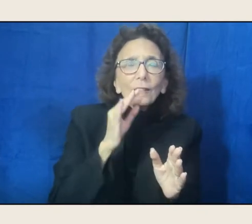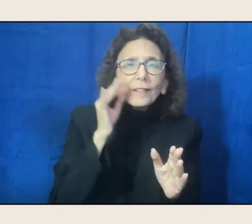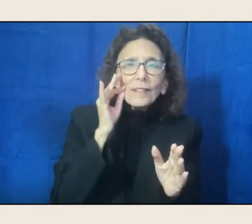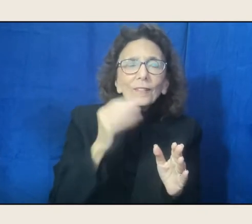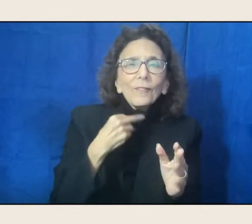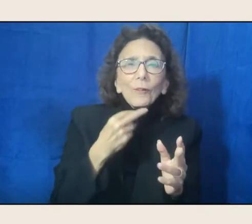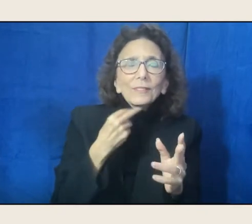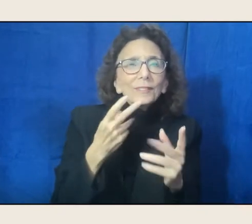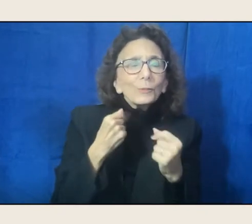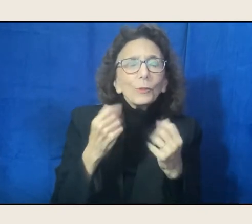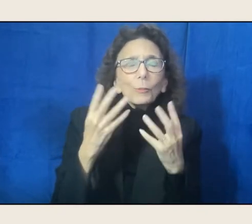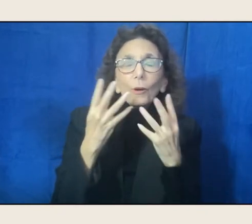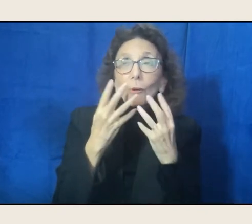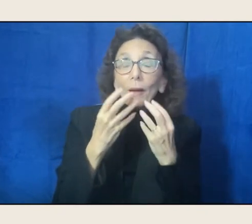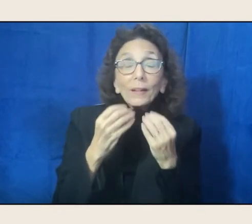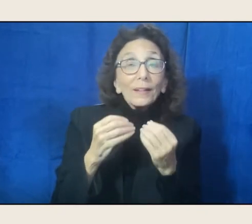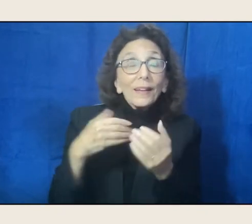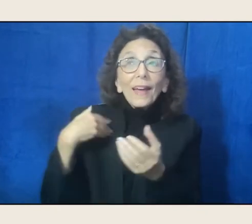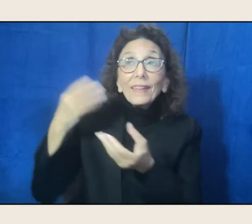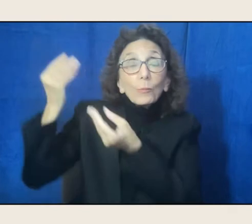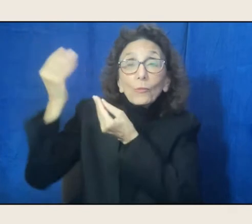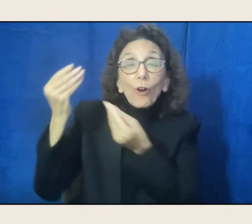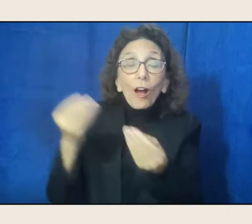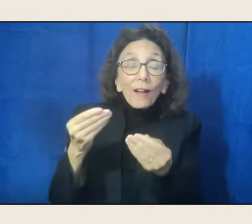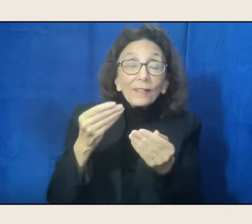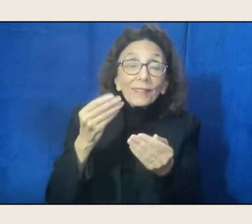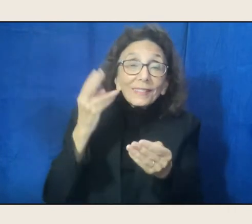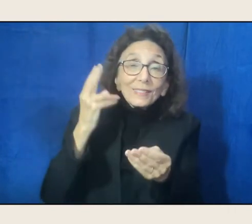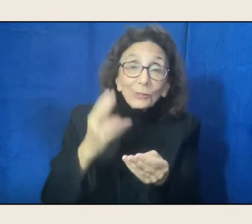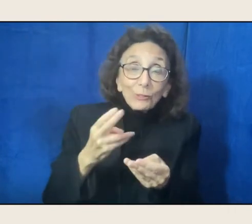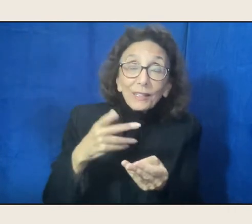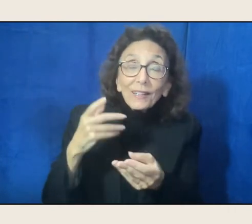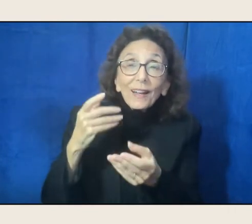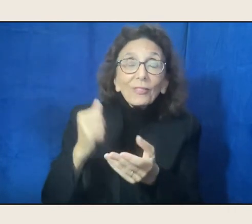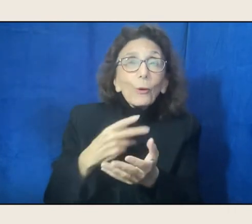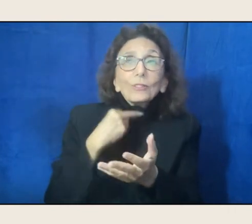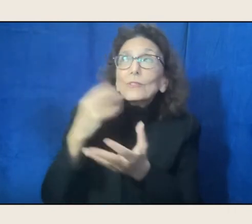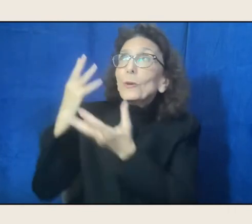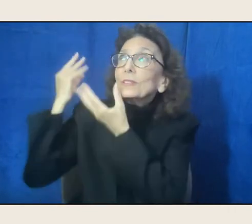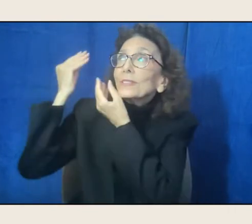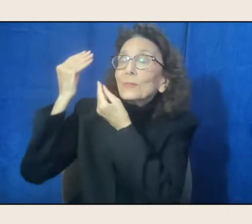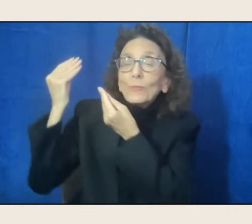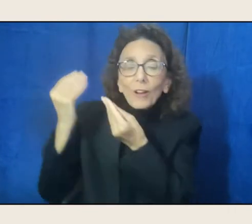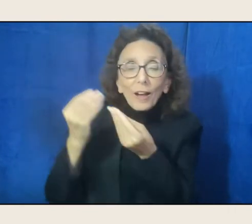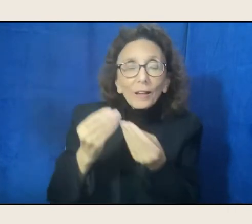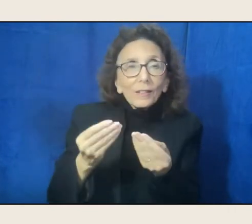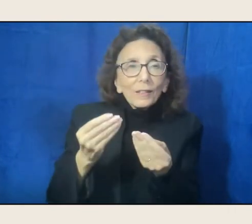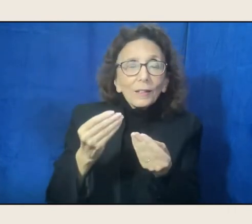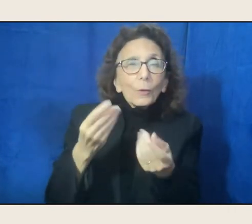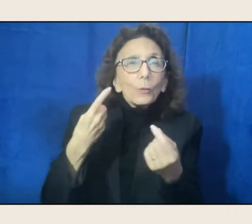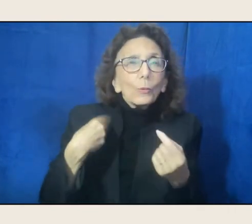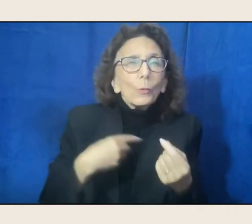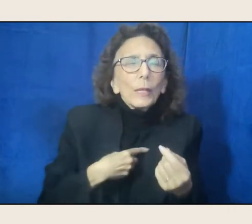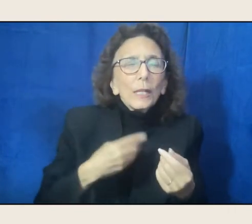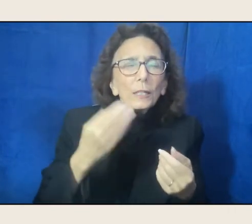and they carried history, and they carried the history of we know these lands because, and there were stories,